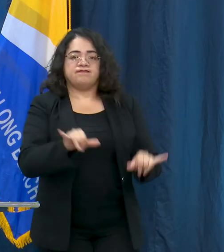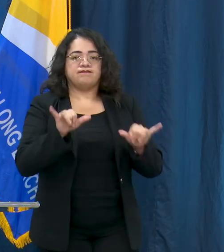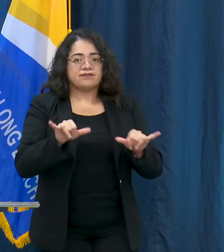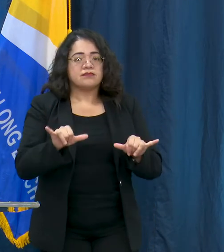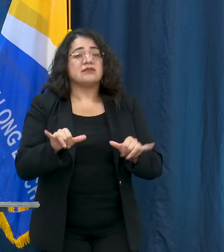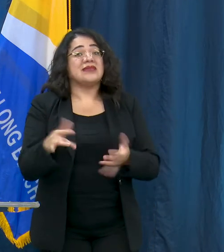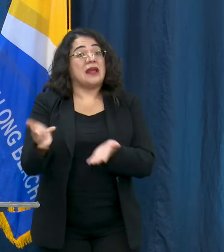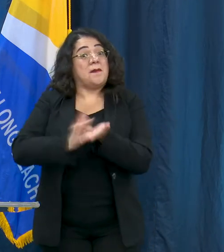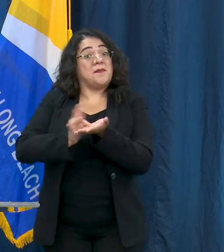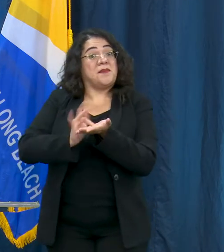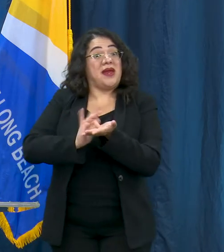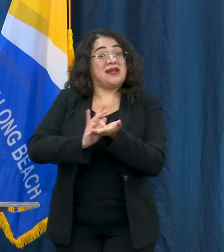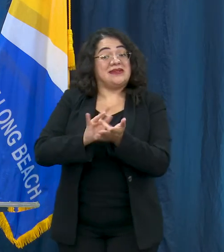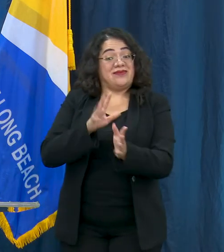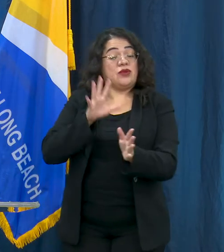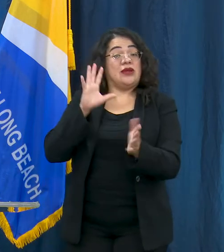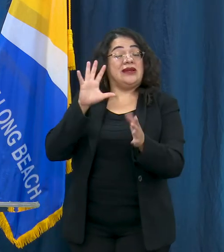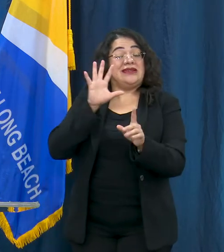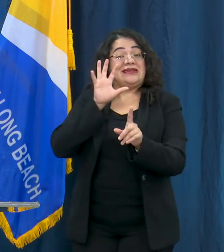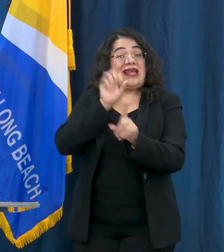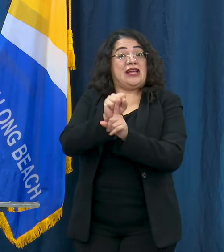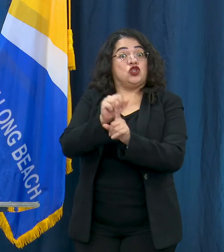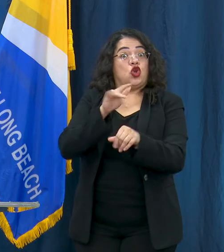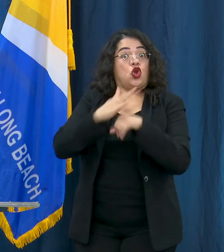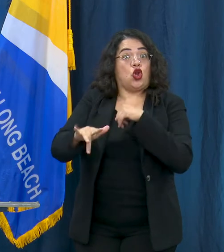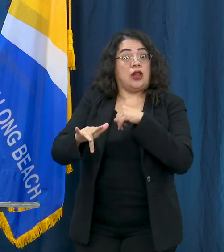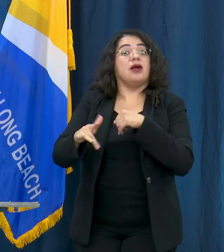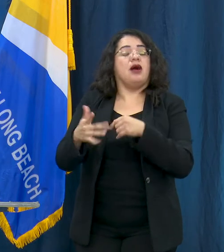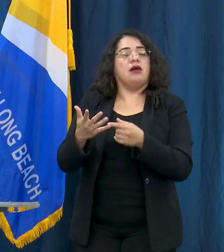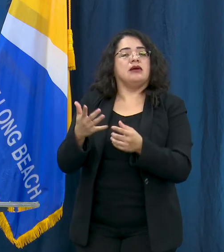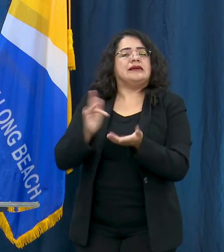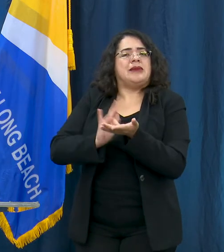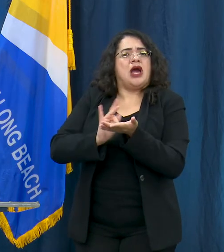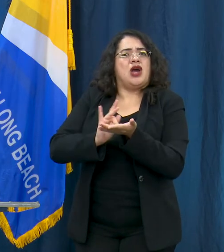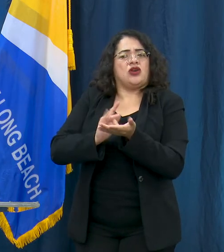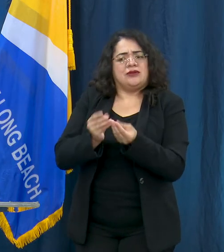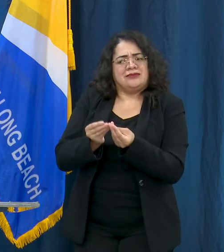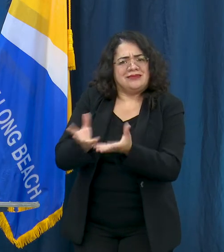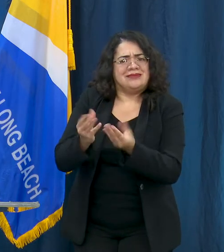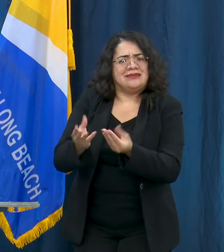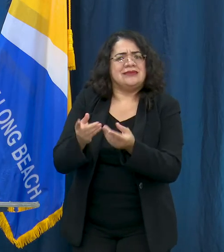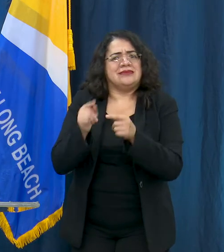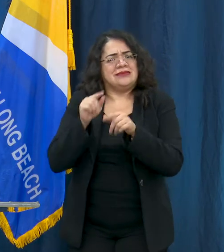medical care. Common symptoms of this syndrome include